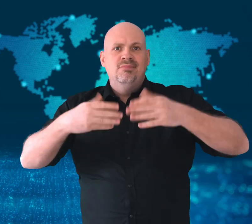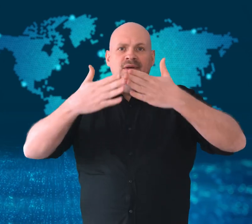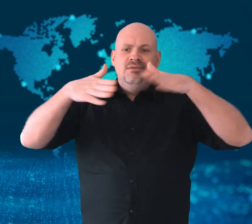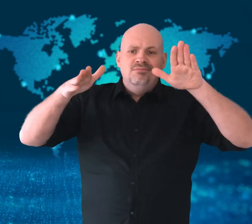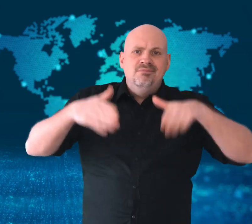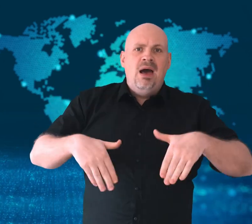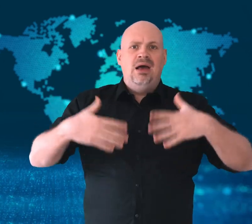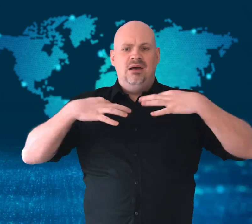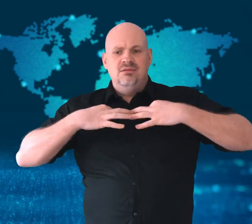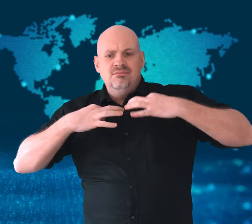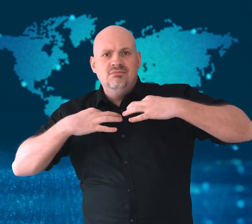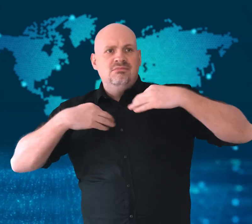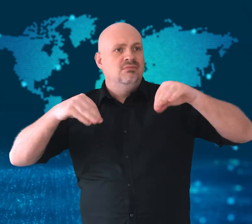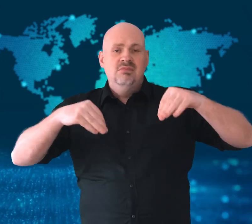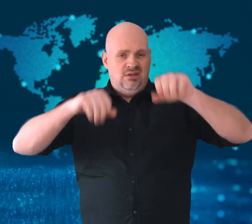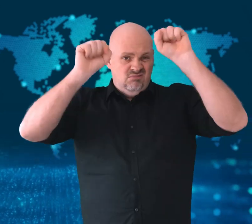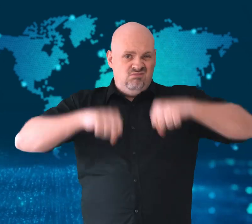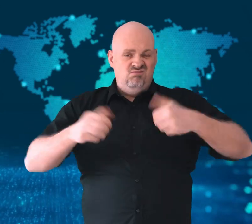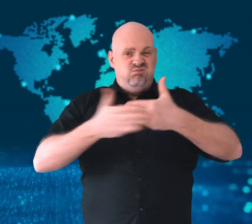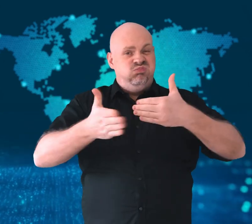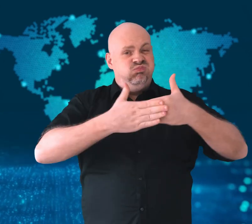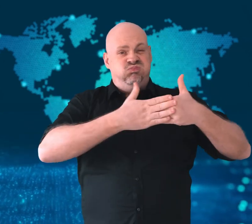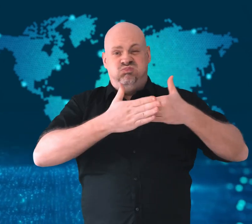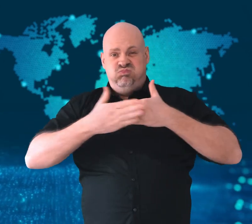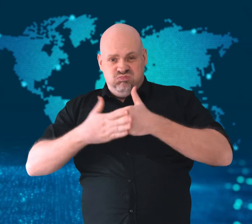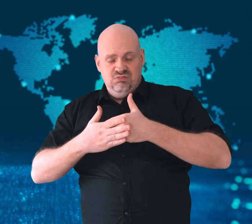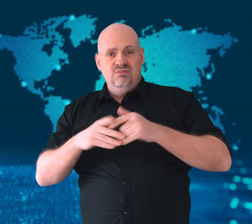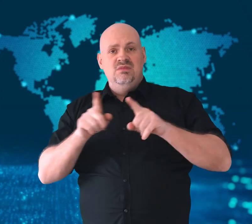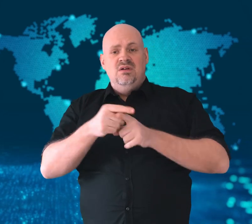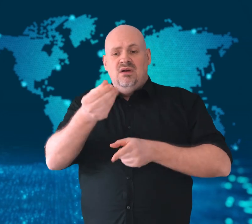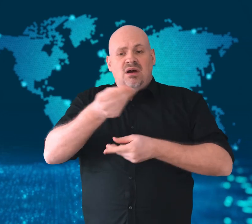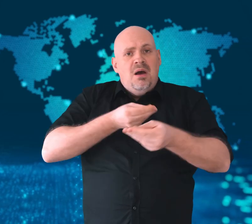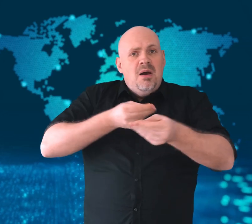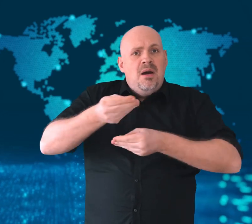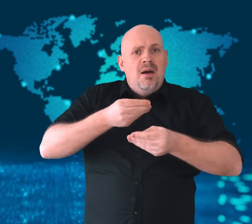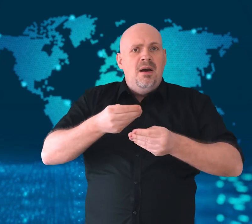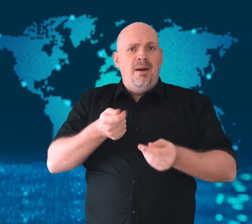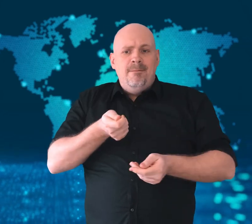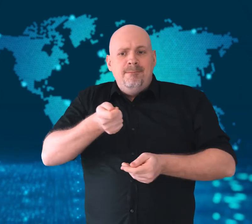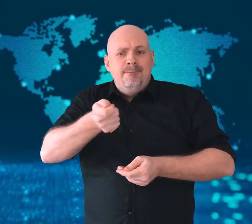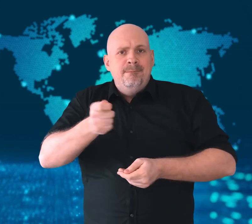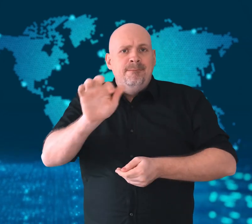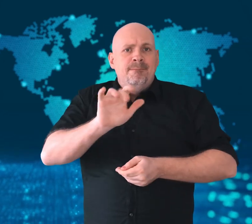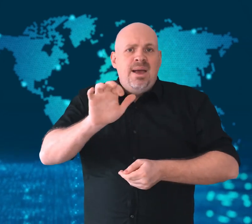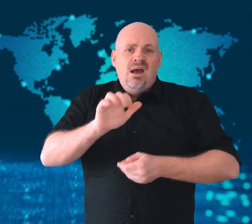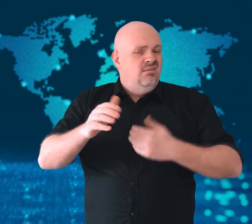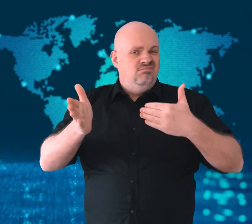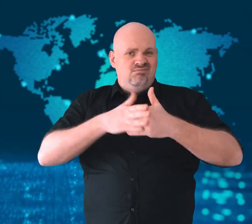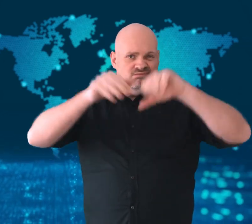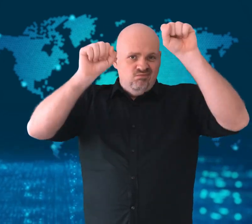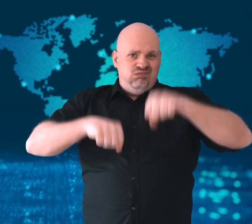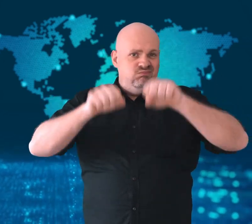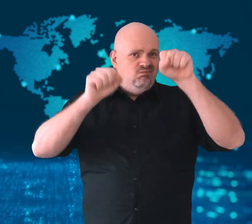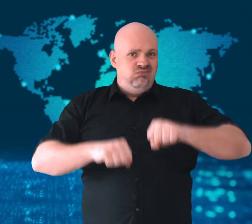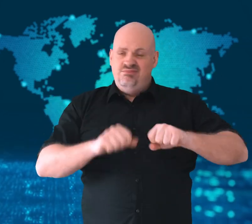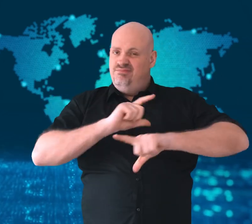People fled the area, local markets closed,